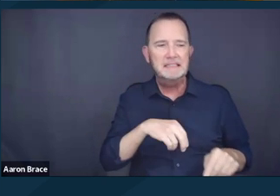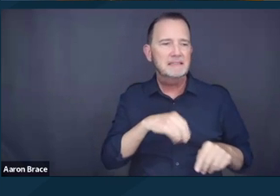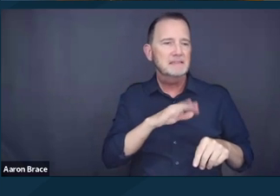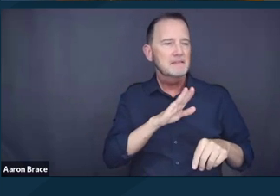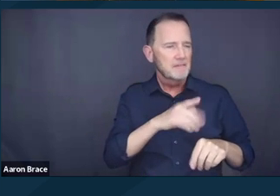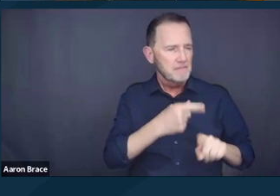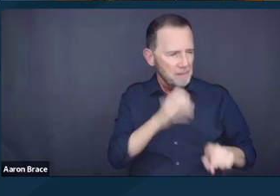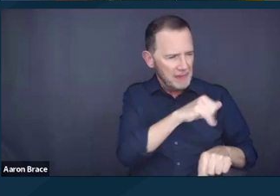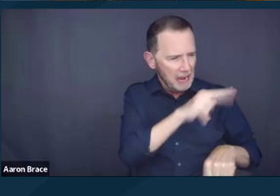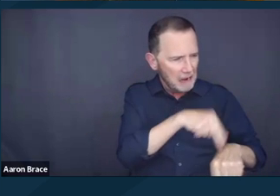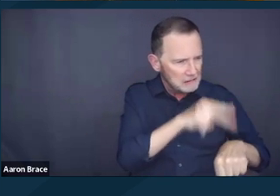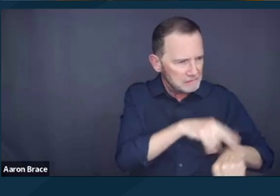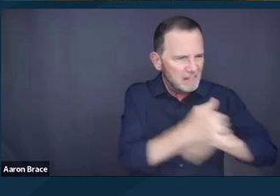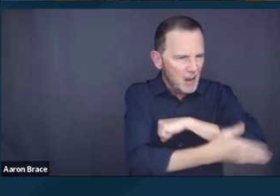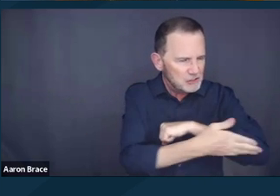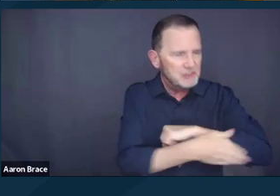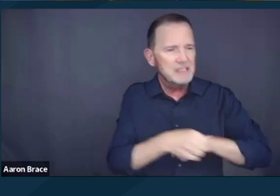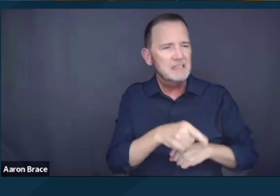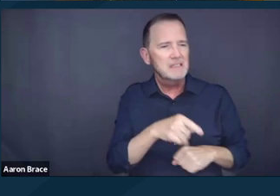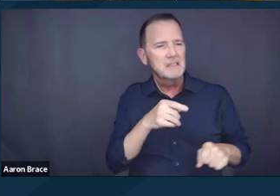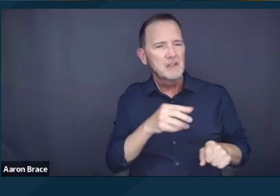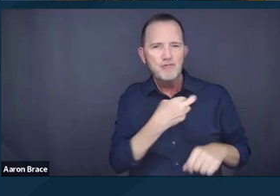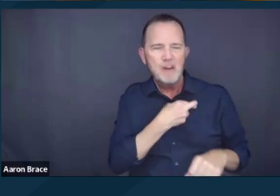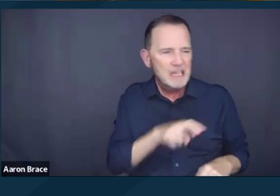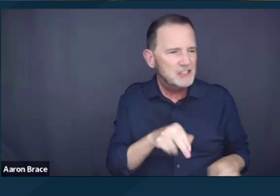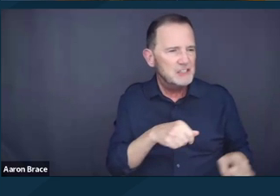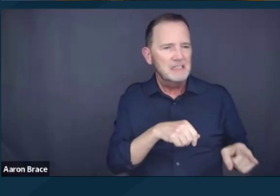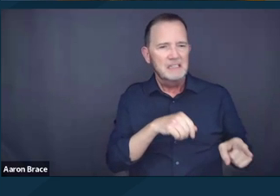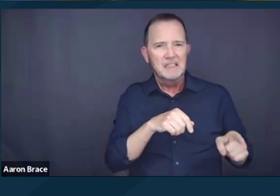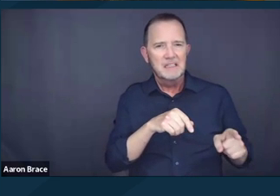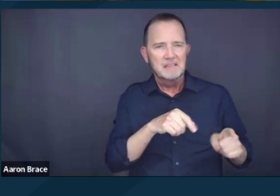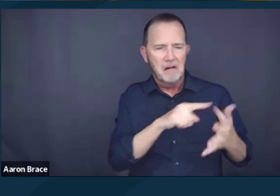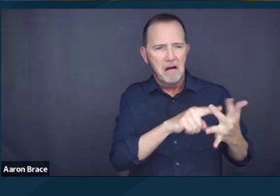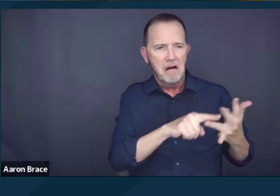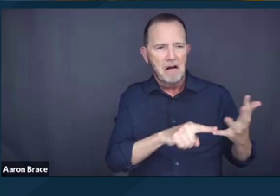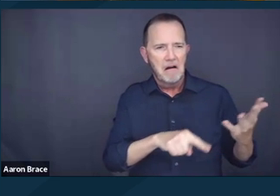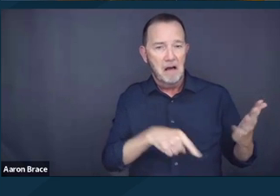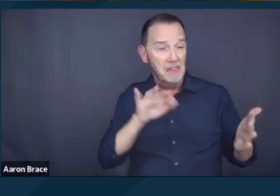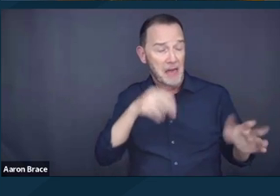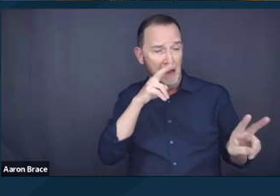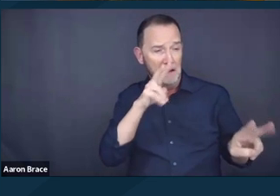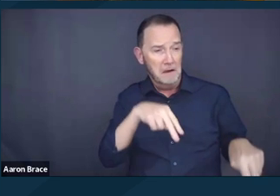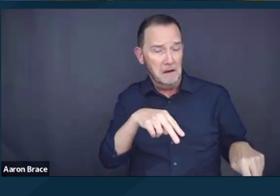religion, and alien age based discrimination, was not explicitly extended to those with disabilities,